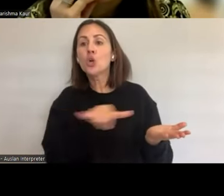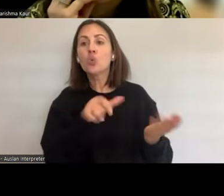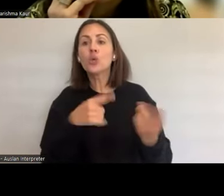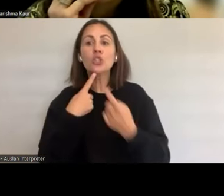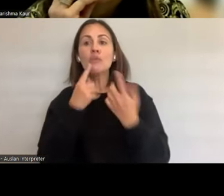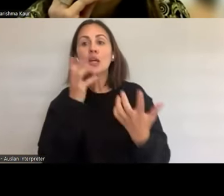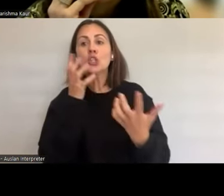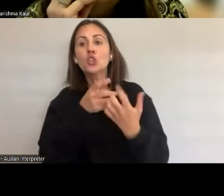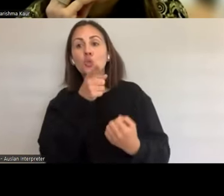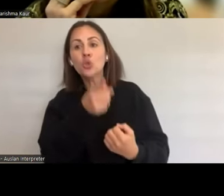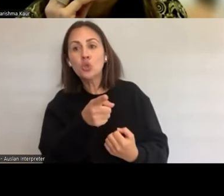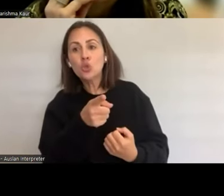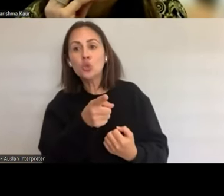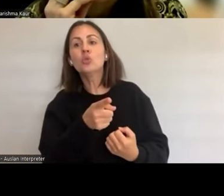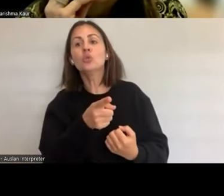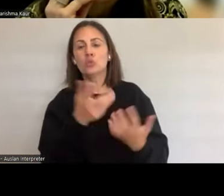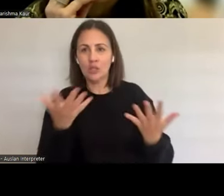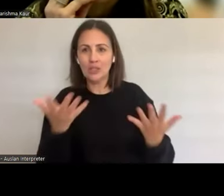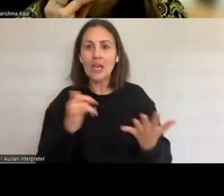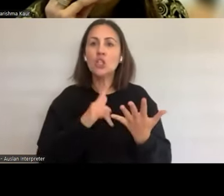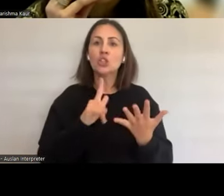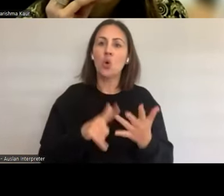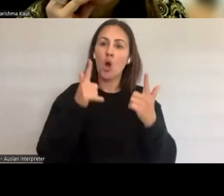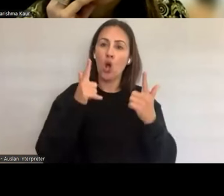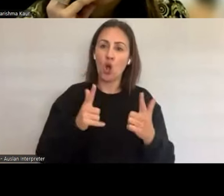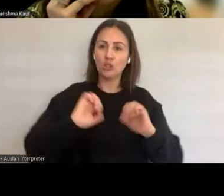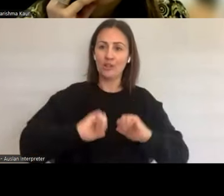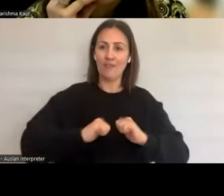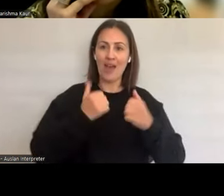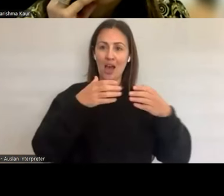that information? So a lot of the folk that we work with that are neurodiverse